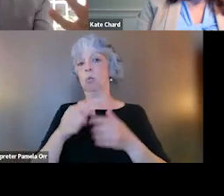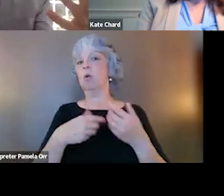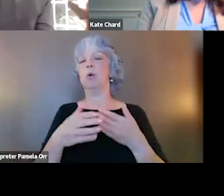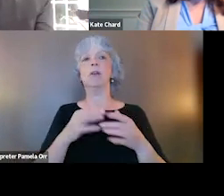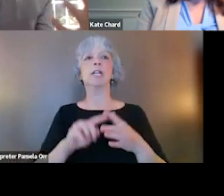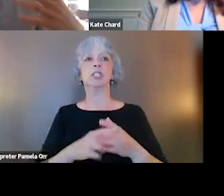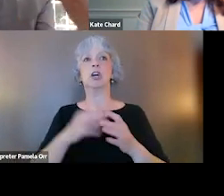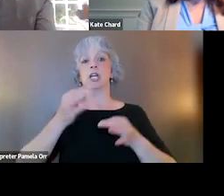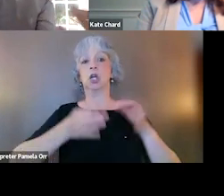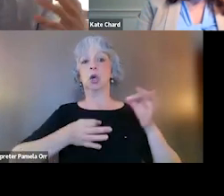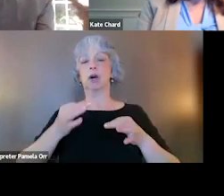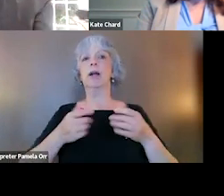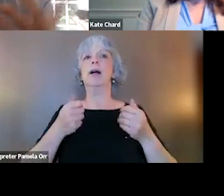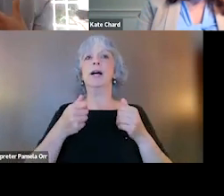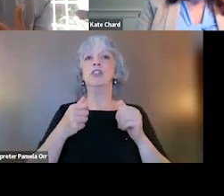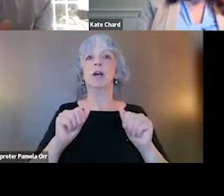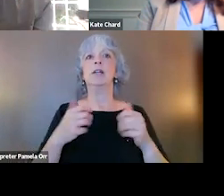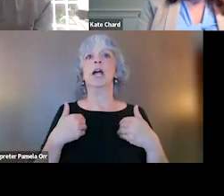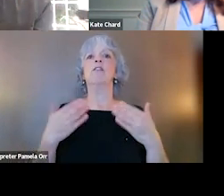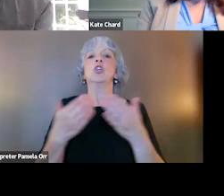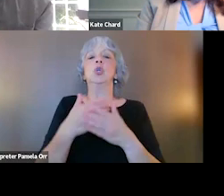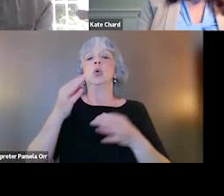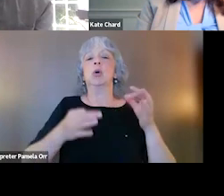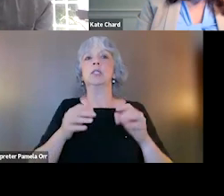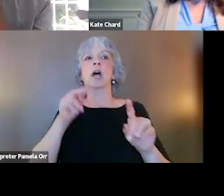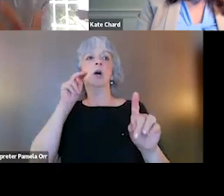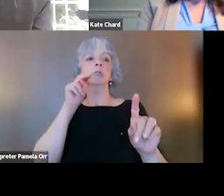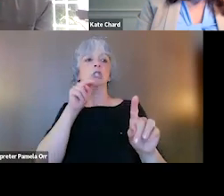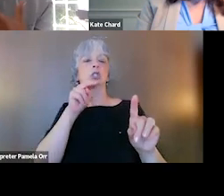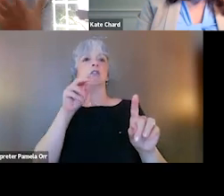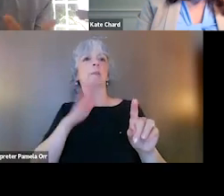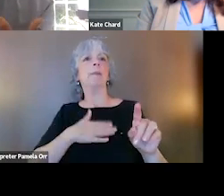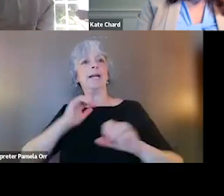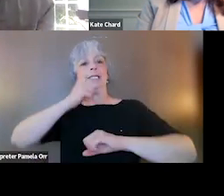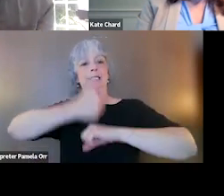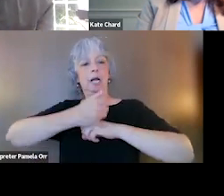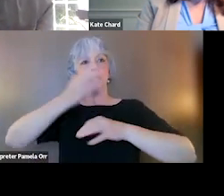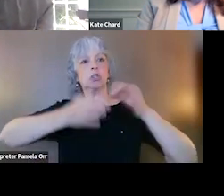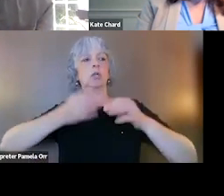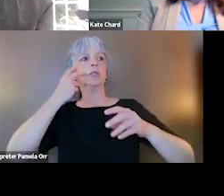I tried to get those newer courts to observe one of my more established courts. They could see how an effective court worked.